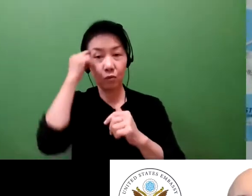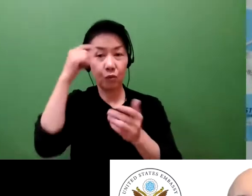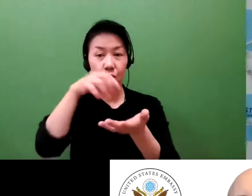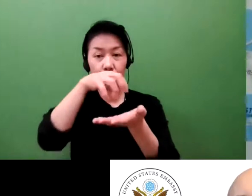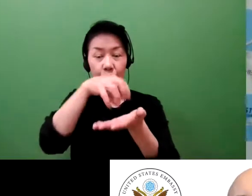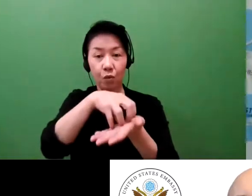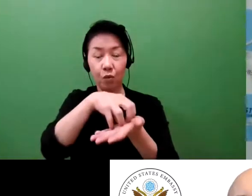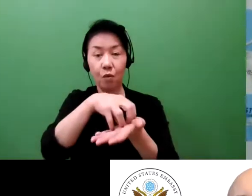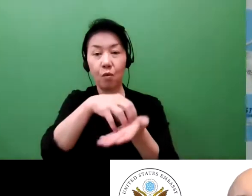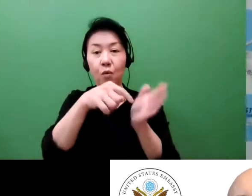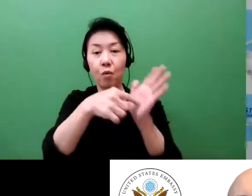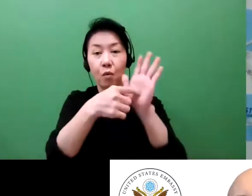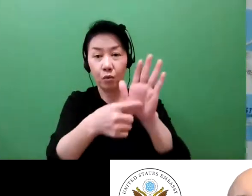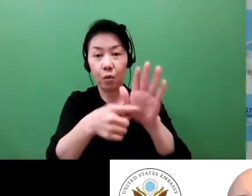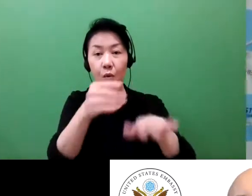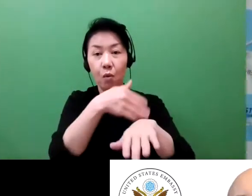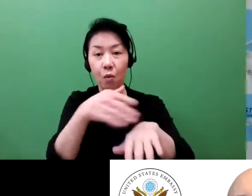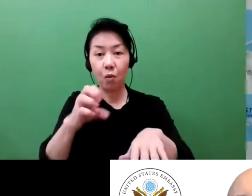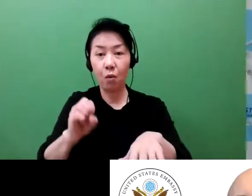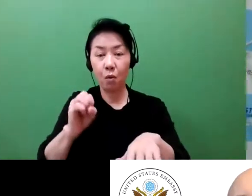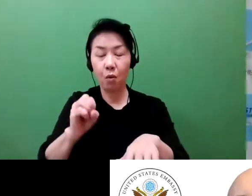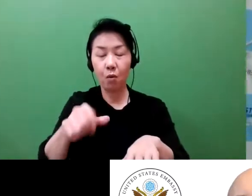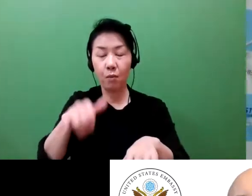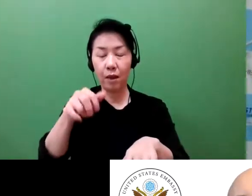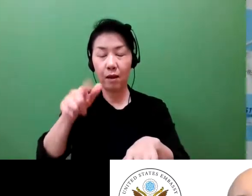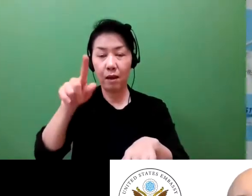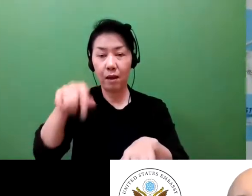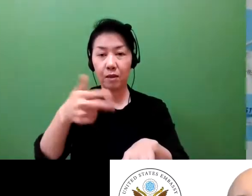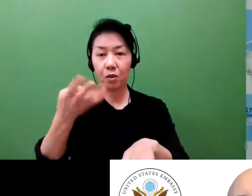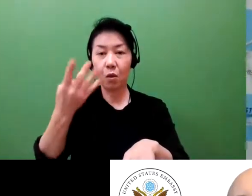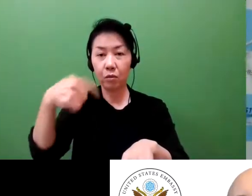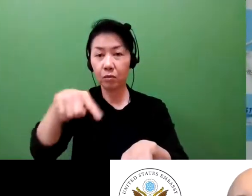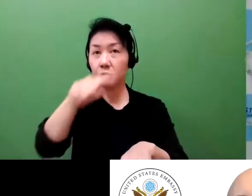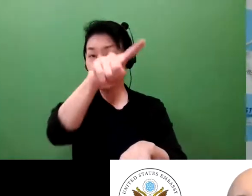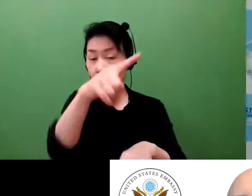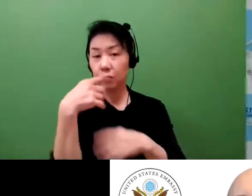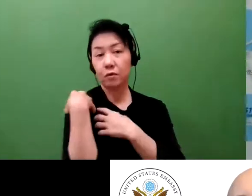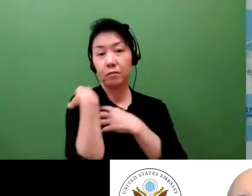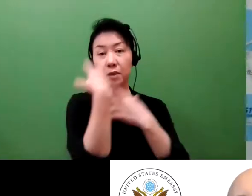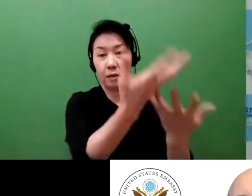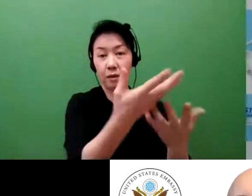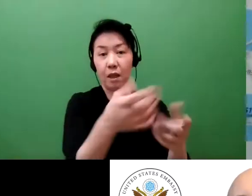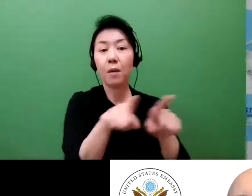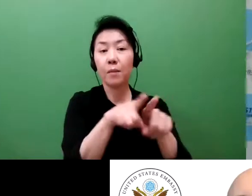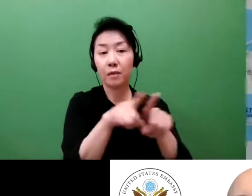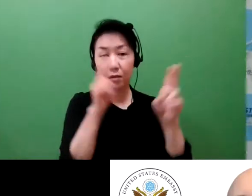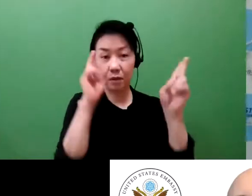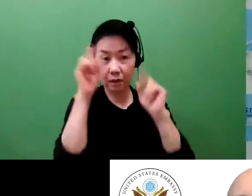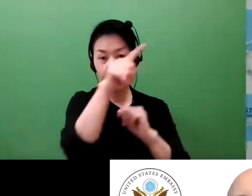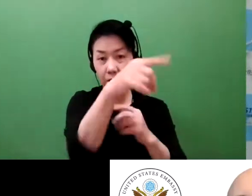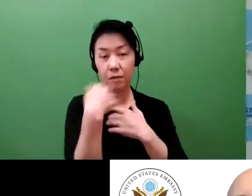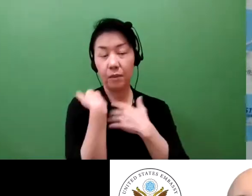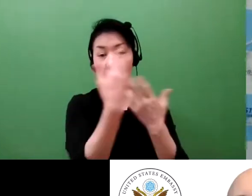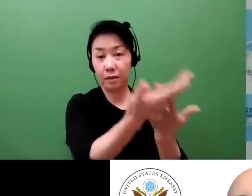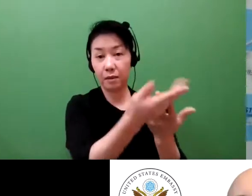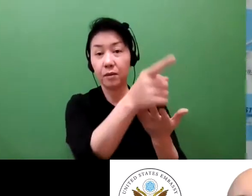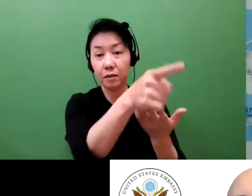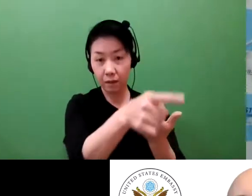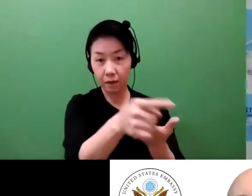And also, overseas operations, oftentimes, the Japanese companies render all of the delegates